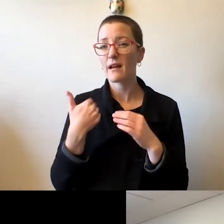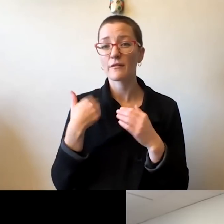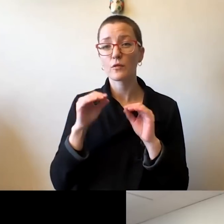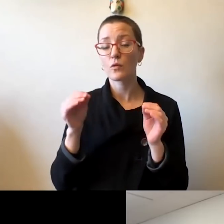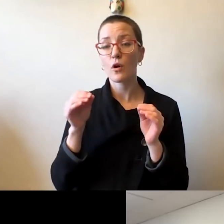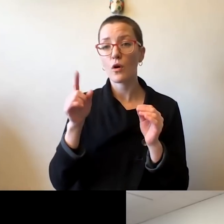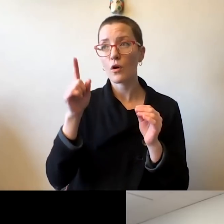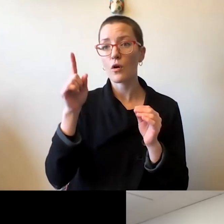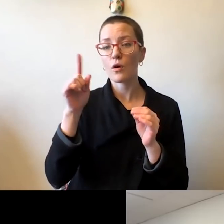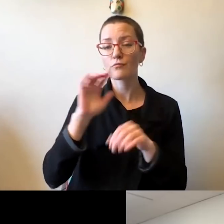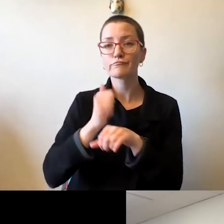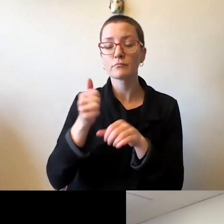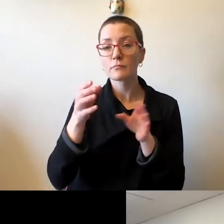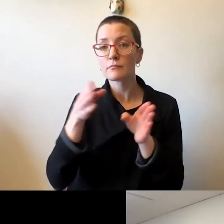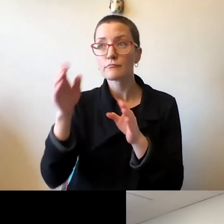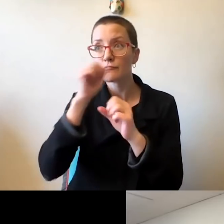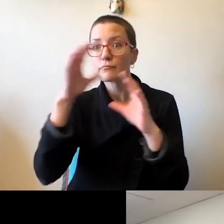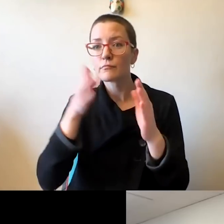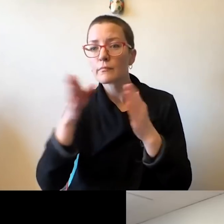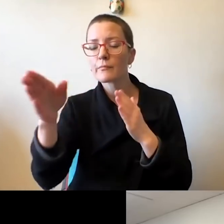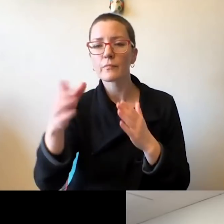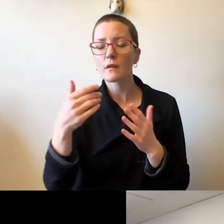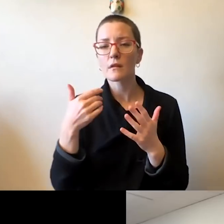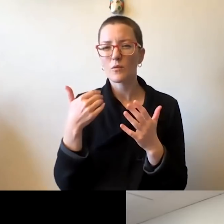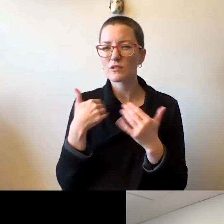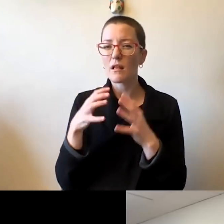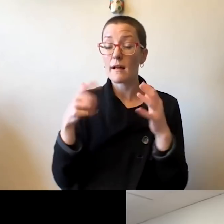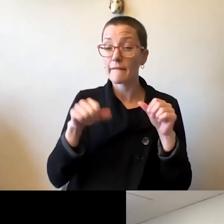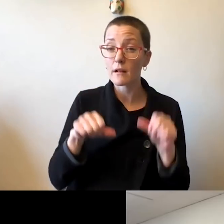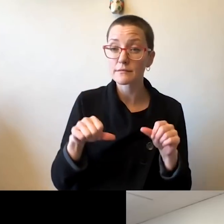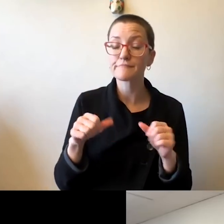a lot of uncertainty, and mental health issues